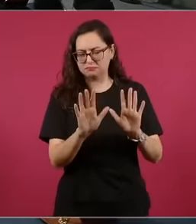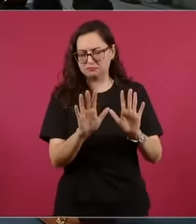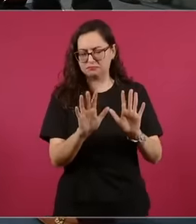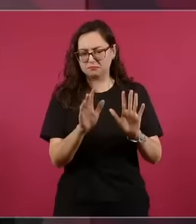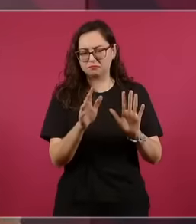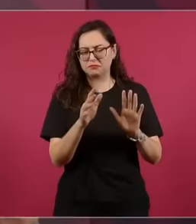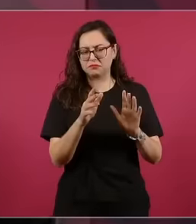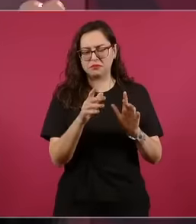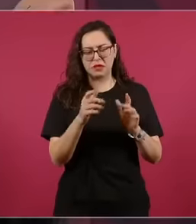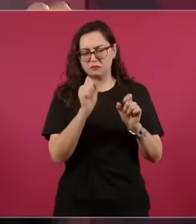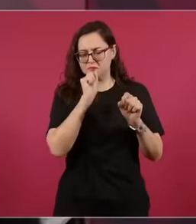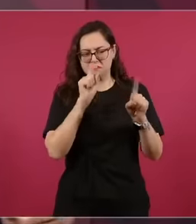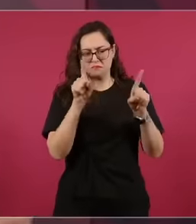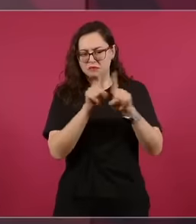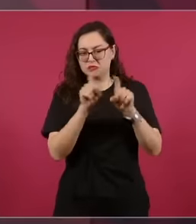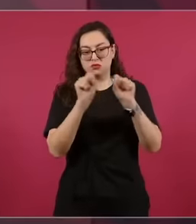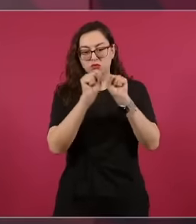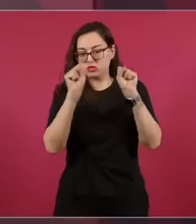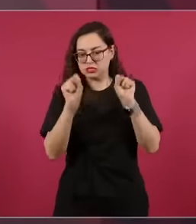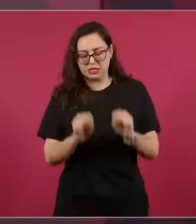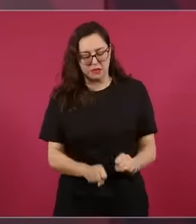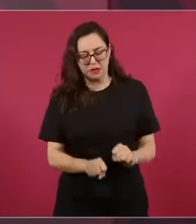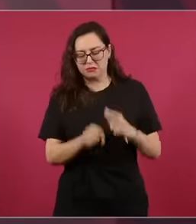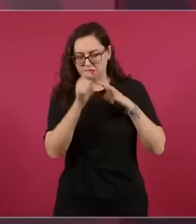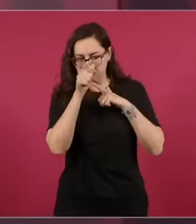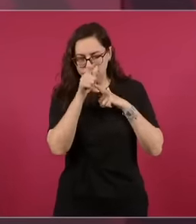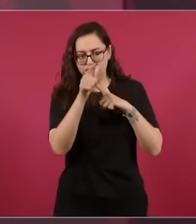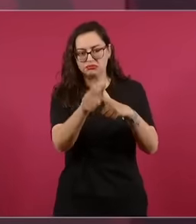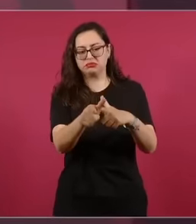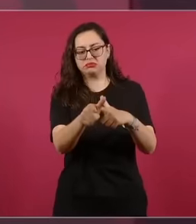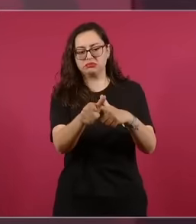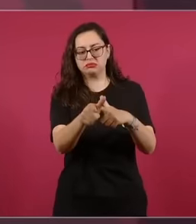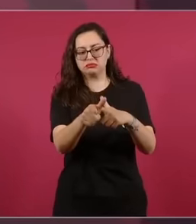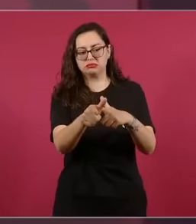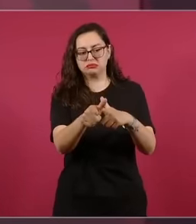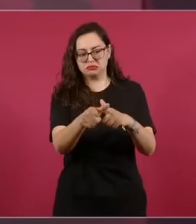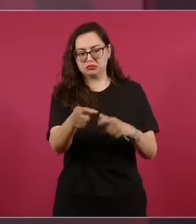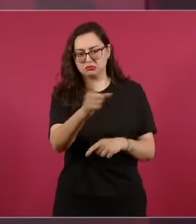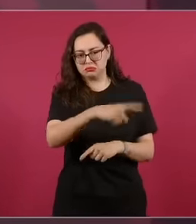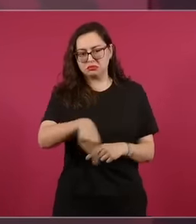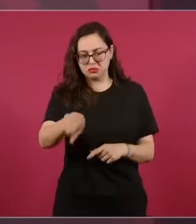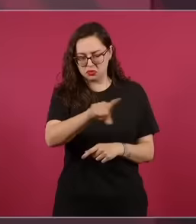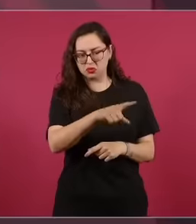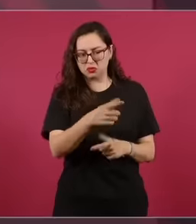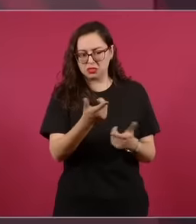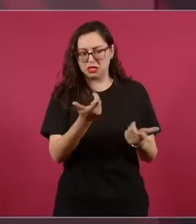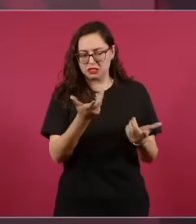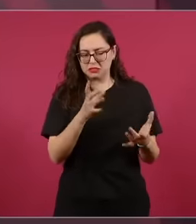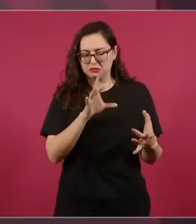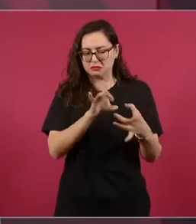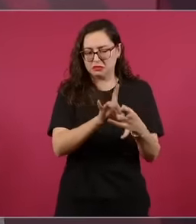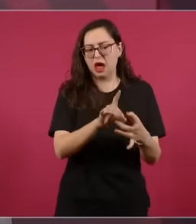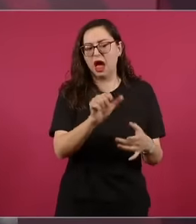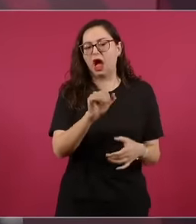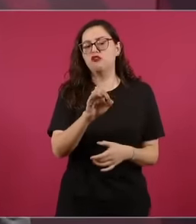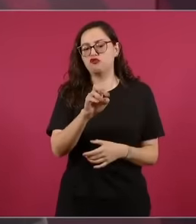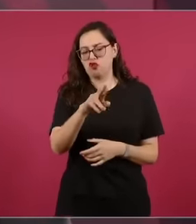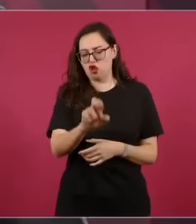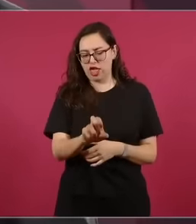the account management systems with Afores will continue, but